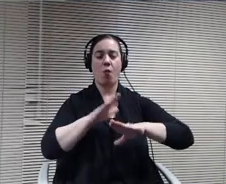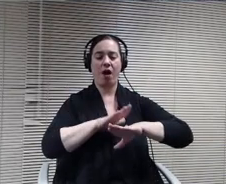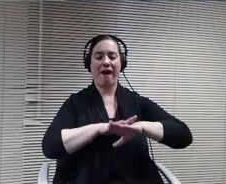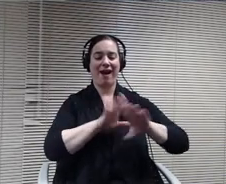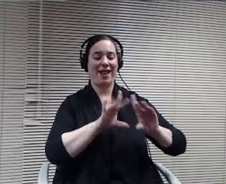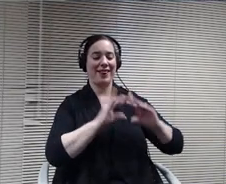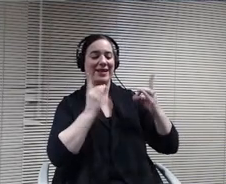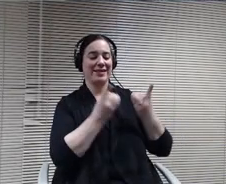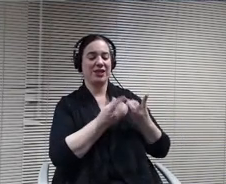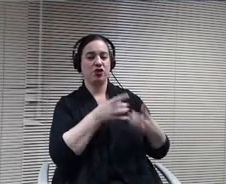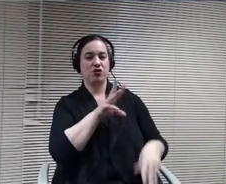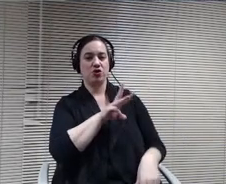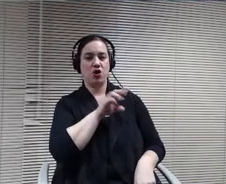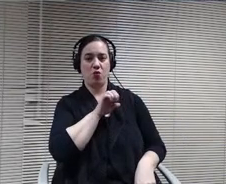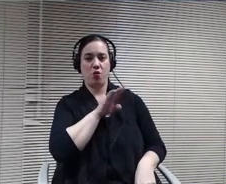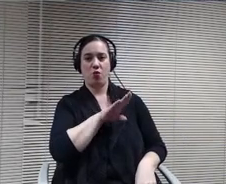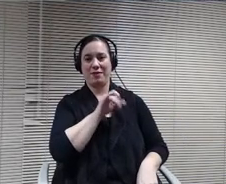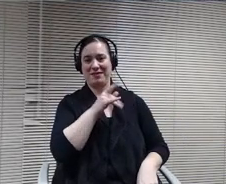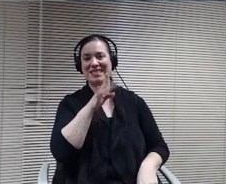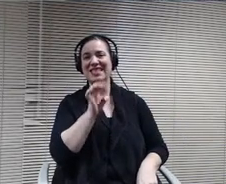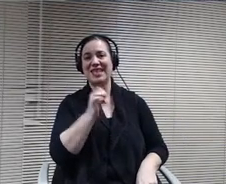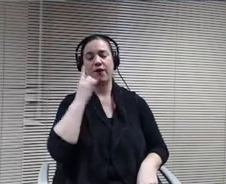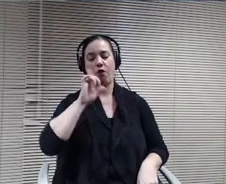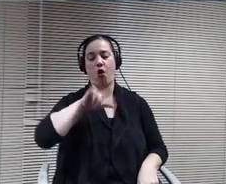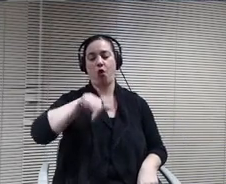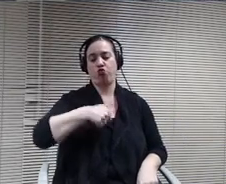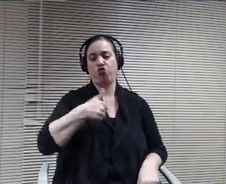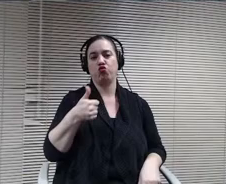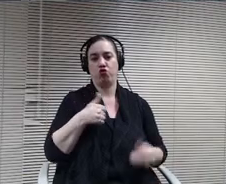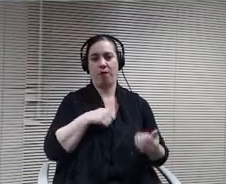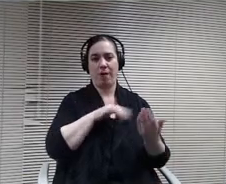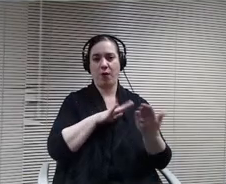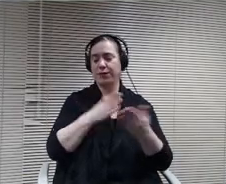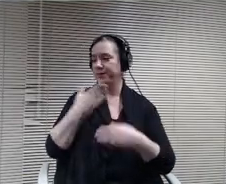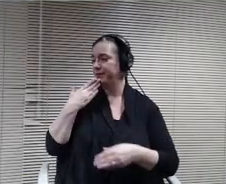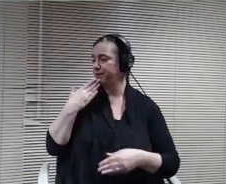Good thank you Doctor Pearson. Can I have a motion to approve